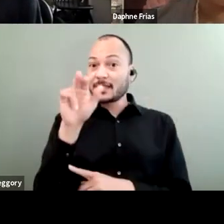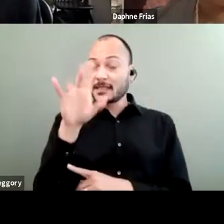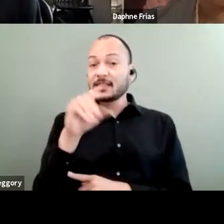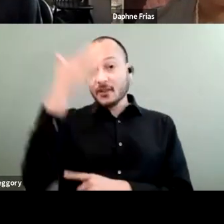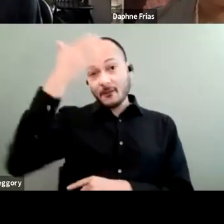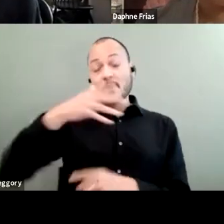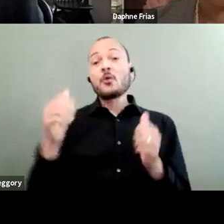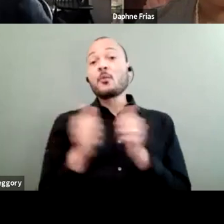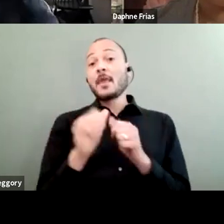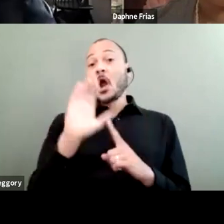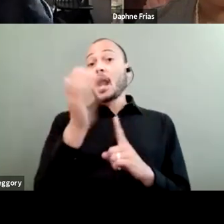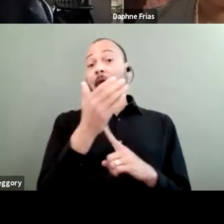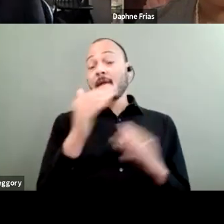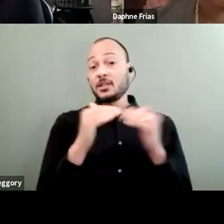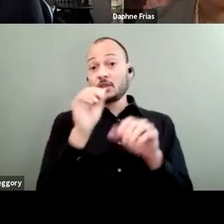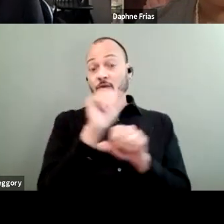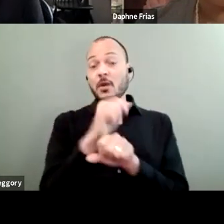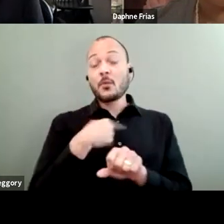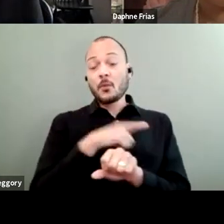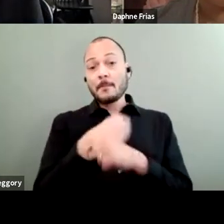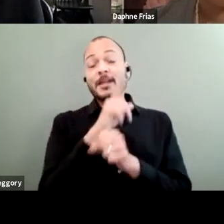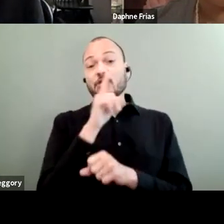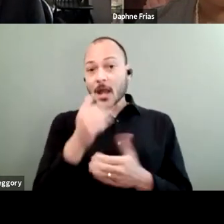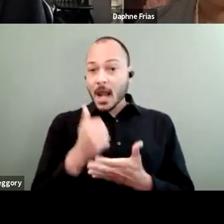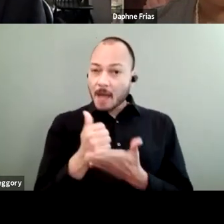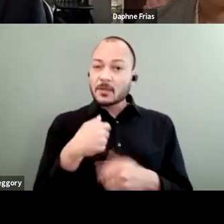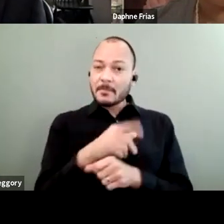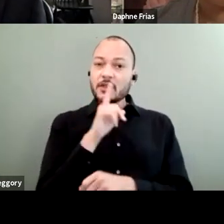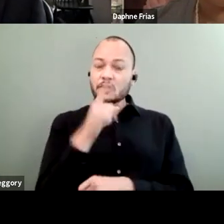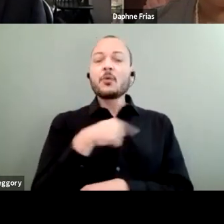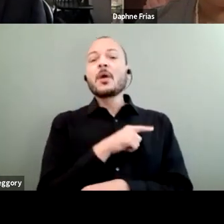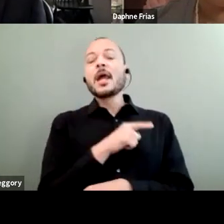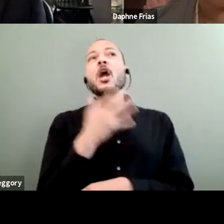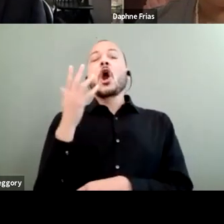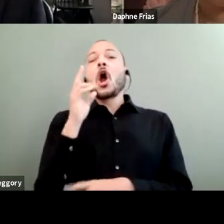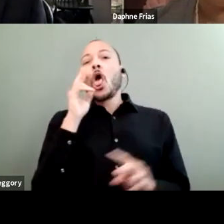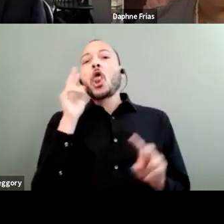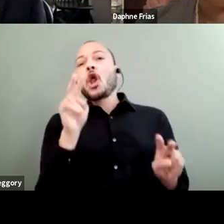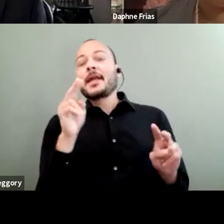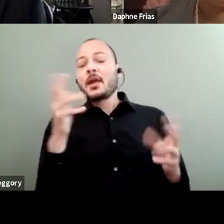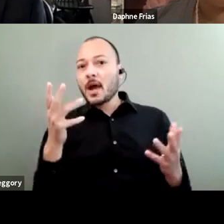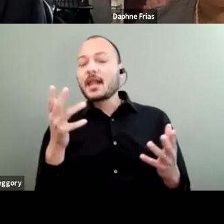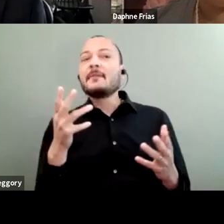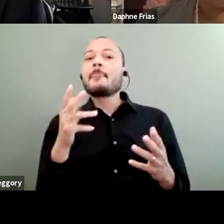we'll make sure it will help to make sure that we are looking not only at reducing the fatality